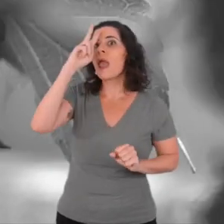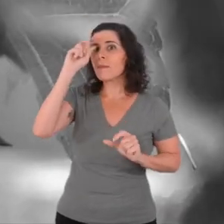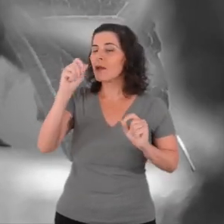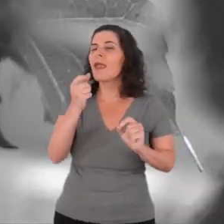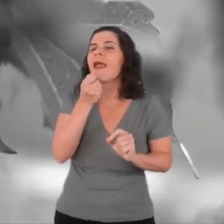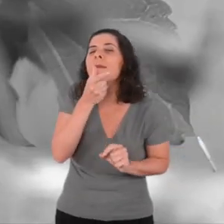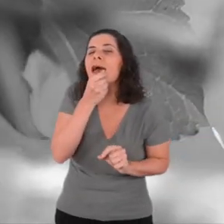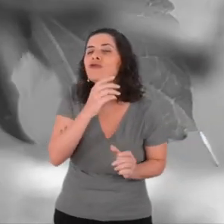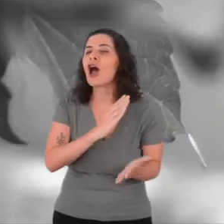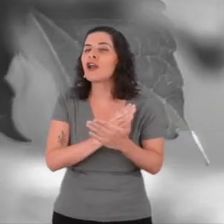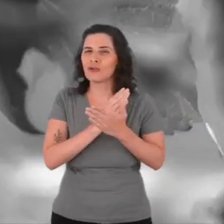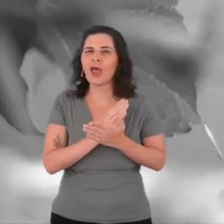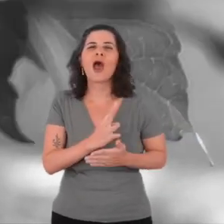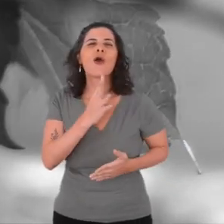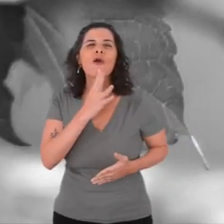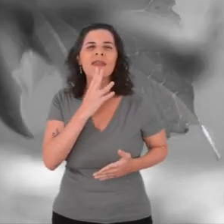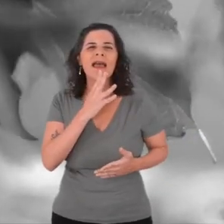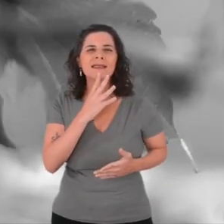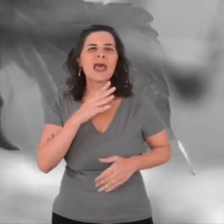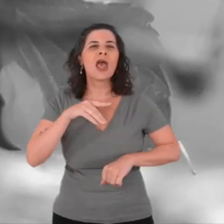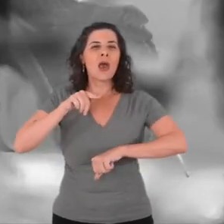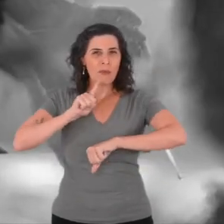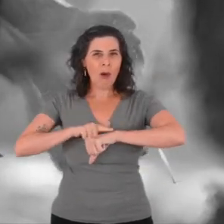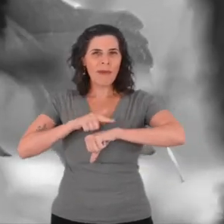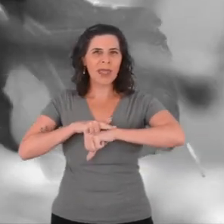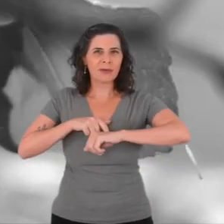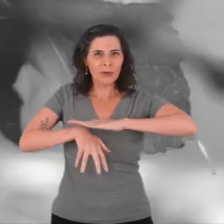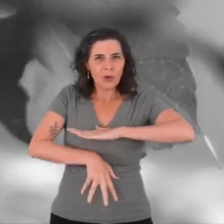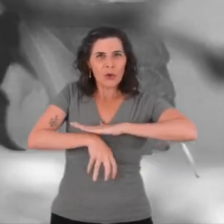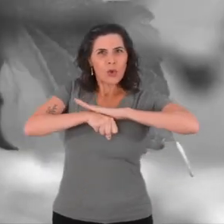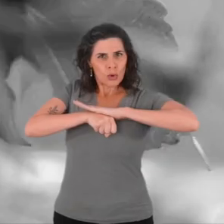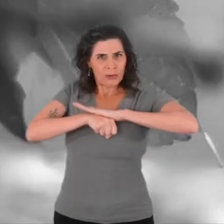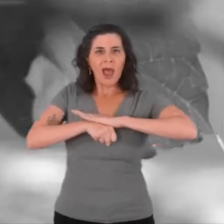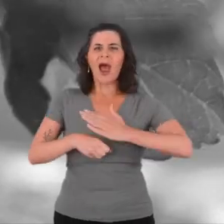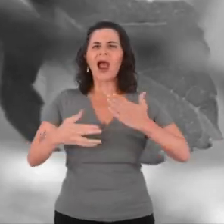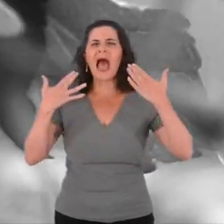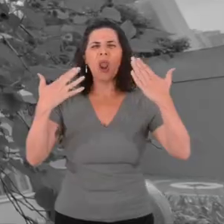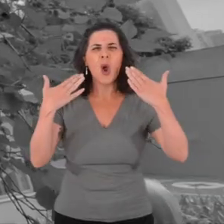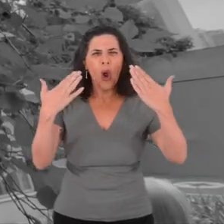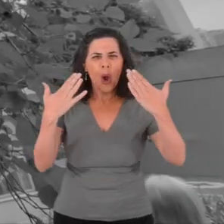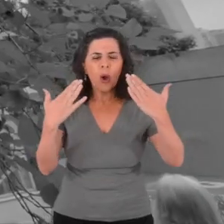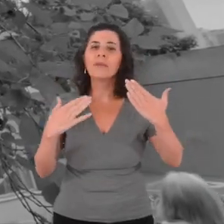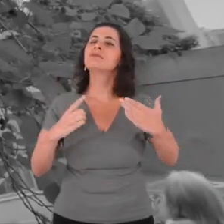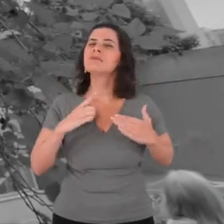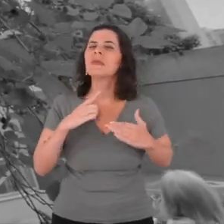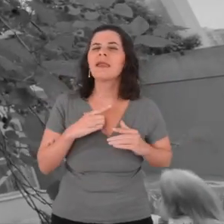when you get those fevers. Three little blackberry leaves like tea.